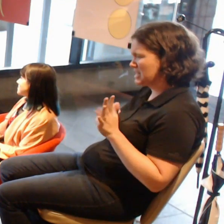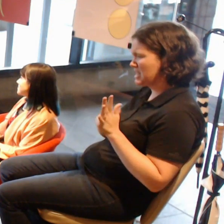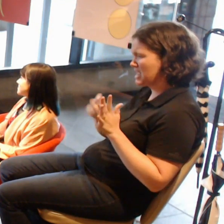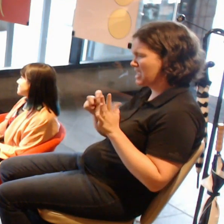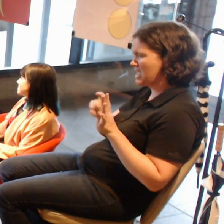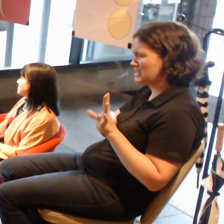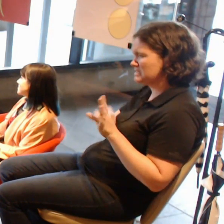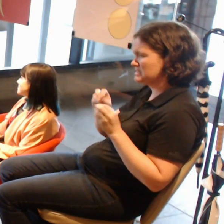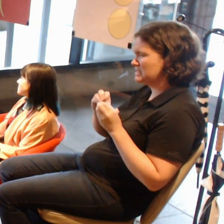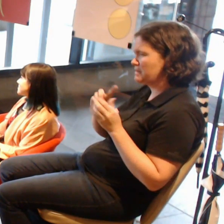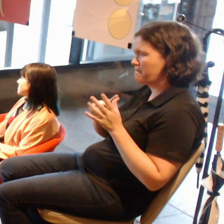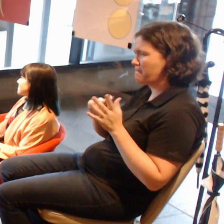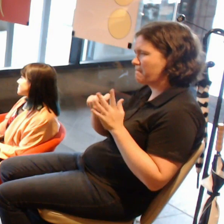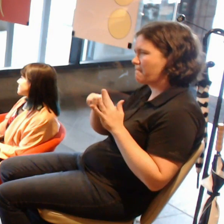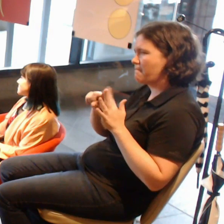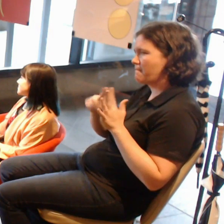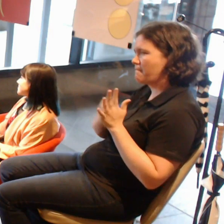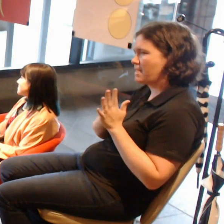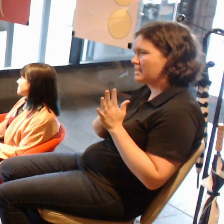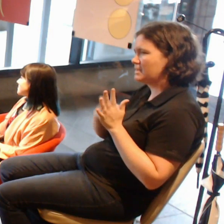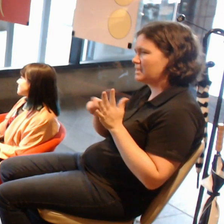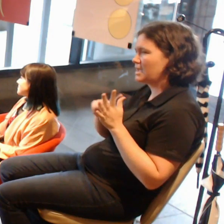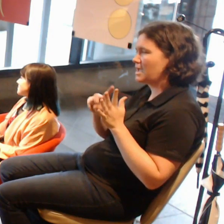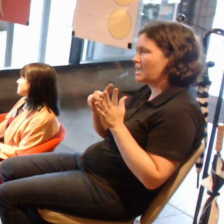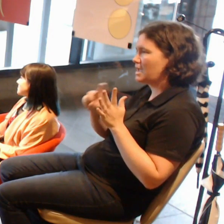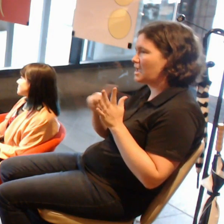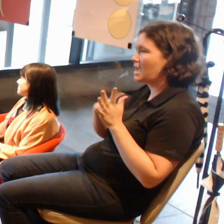She's done an app called Fourth Wall.